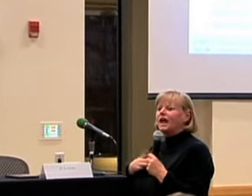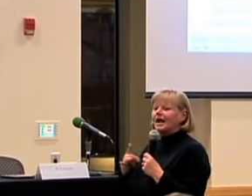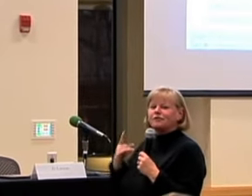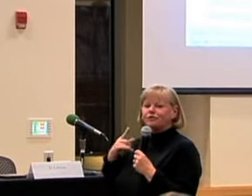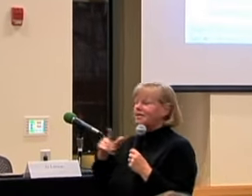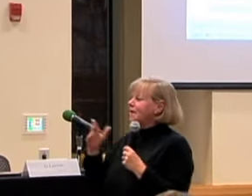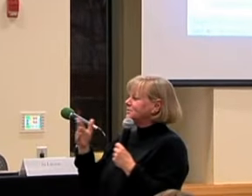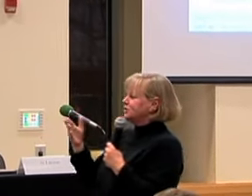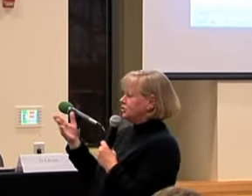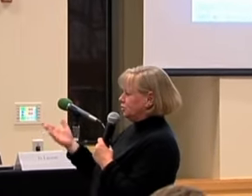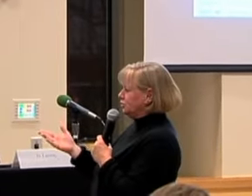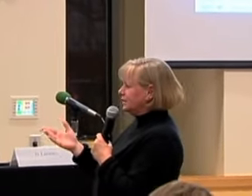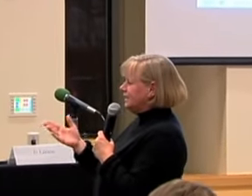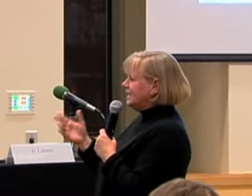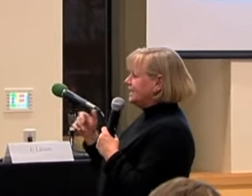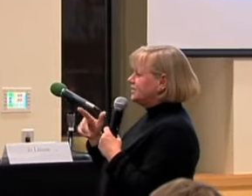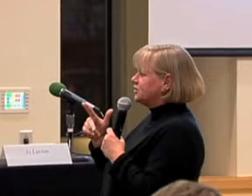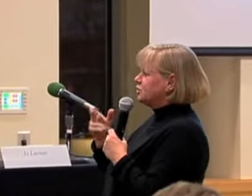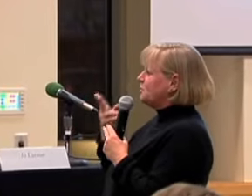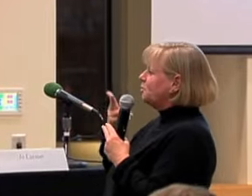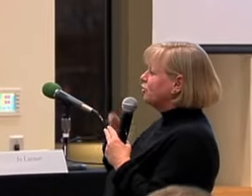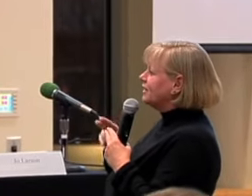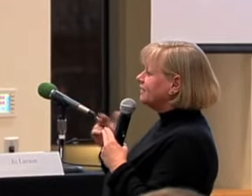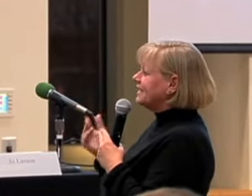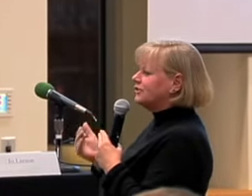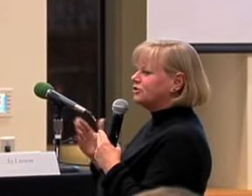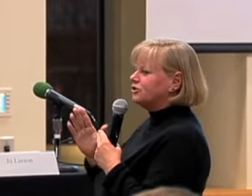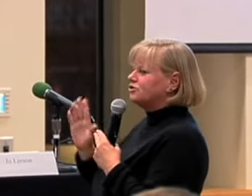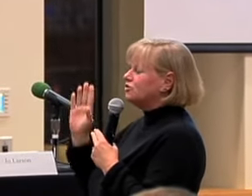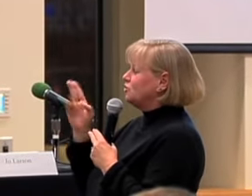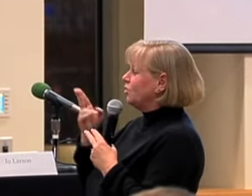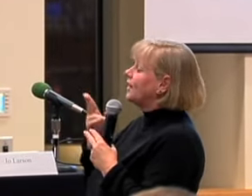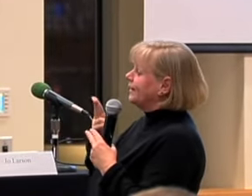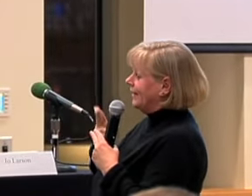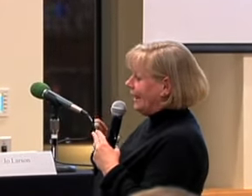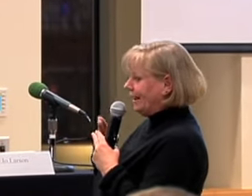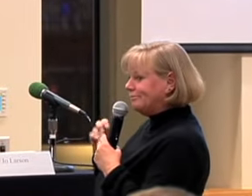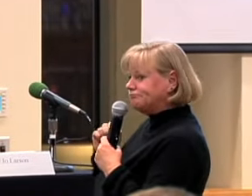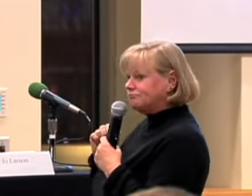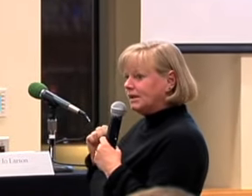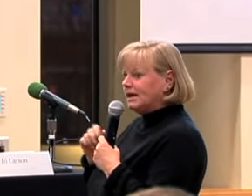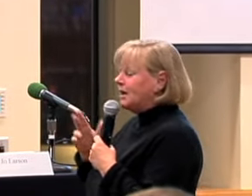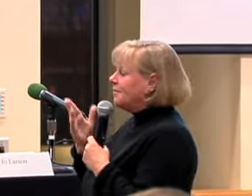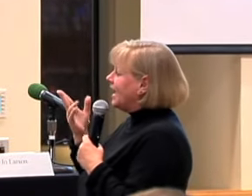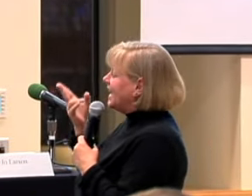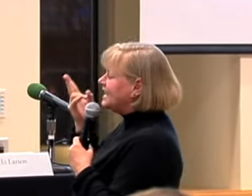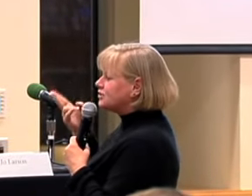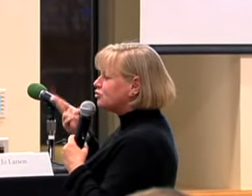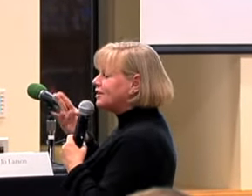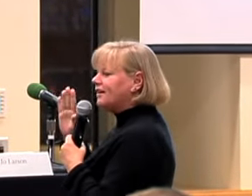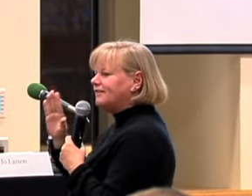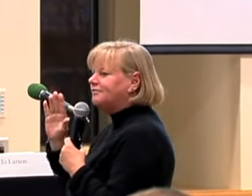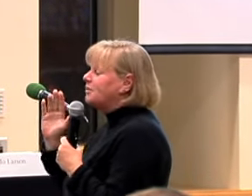LIKE THEM TO DO IS TO BRIEFLY INTRODUCE YOUR NAME, THE HISTORY OF